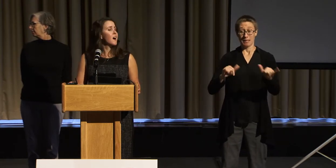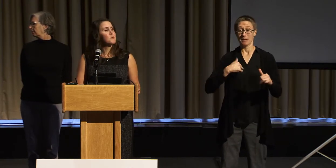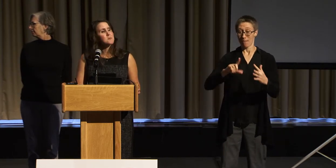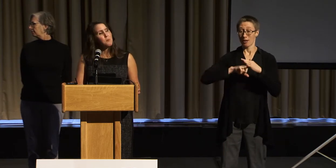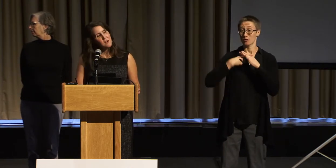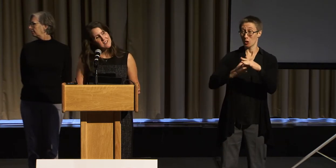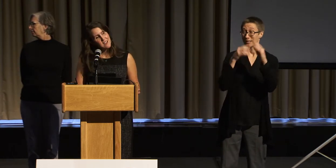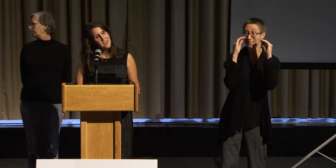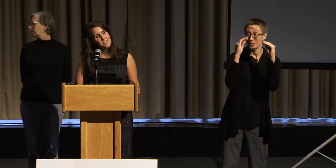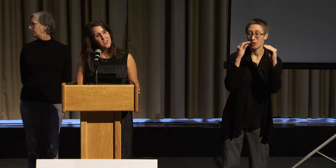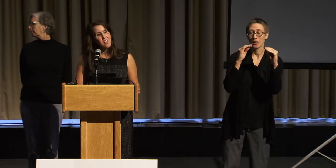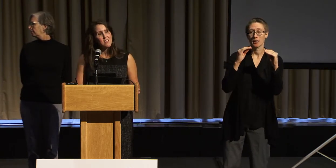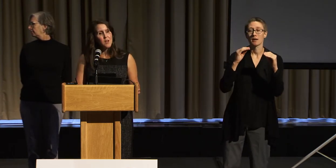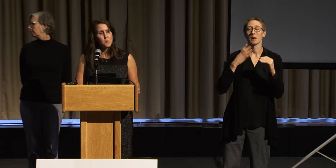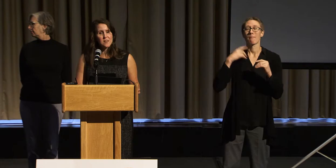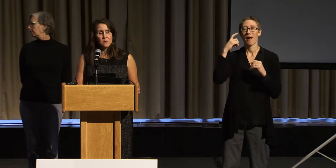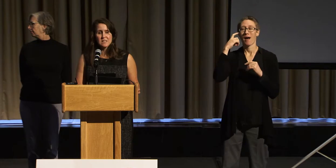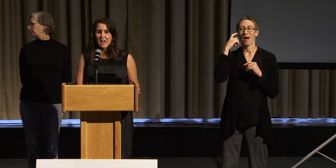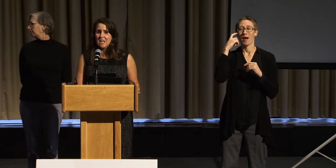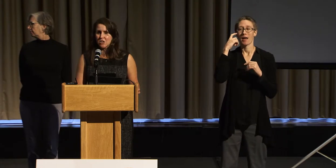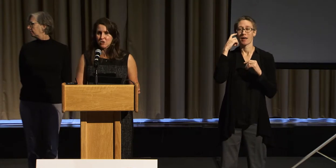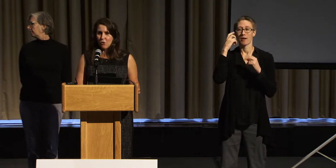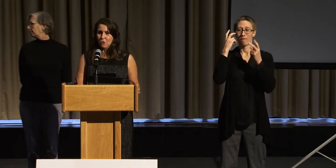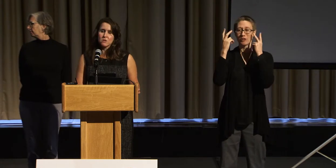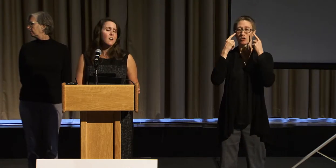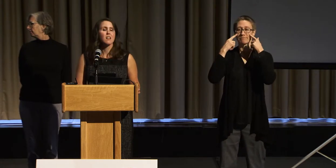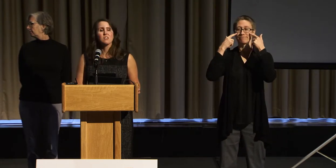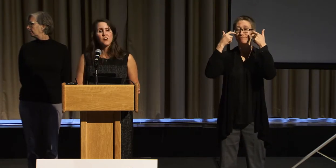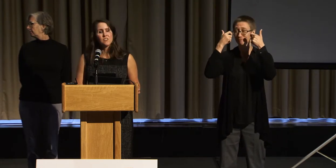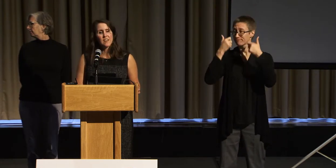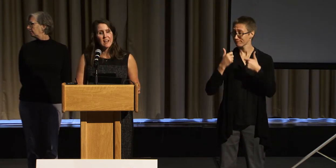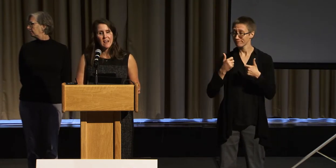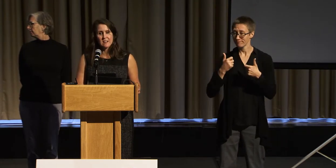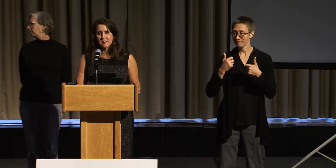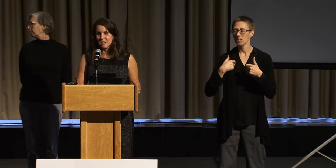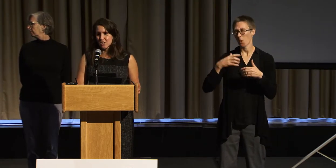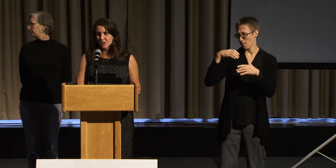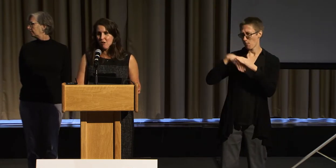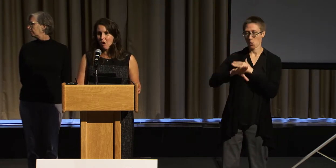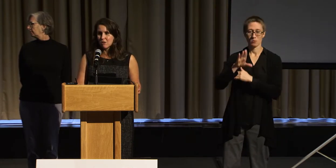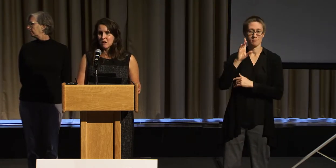I was born deaf, and then when I was 10 years old, learned that I had a condition called